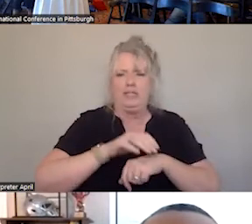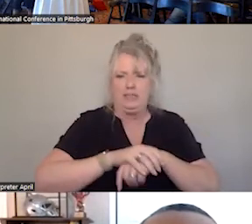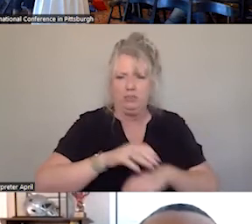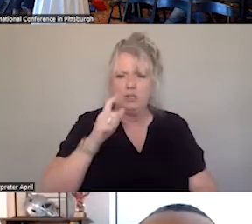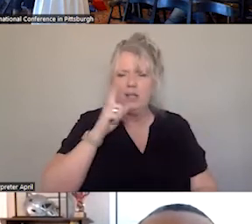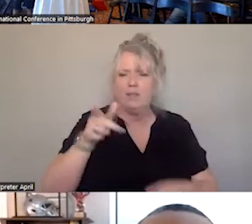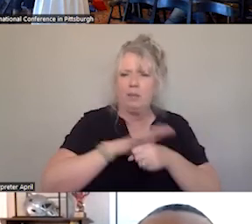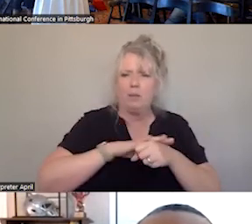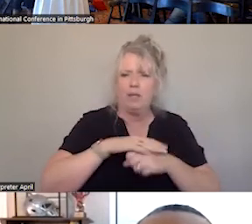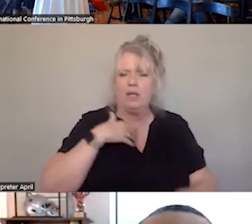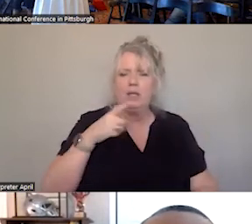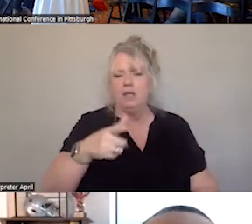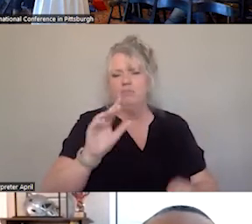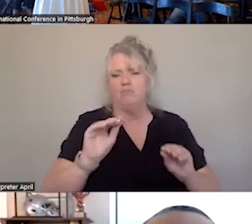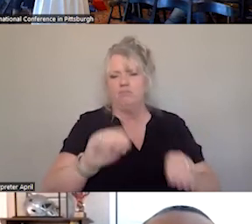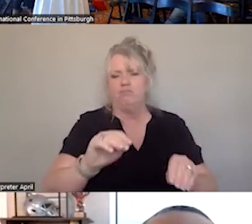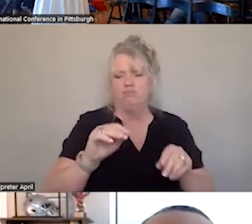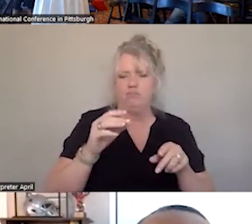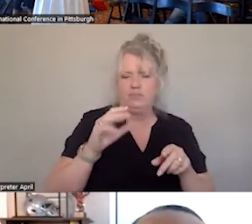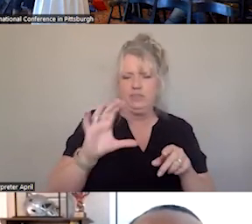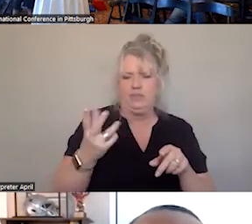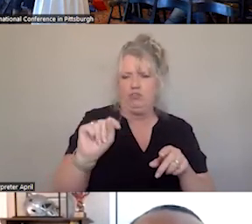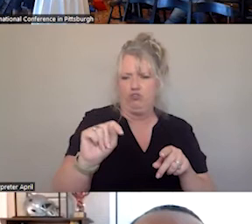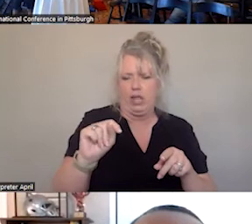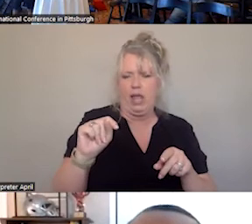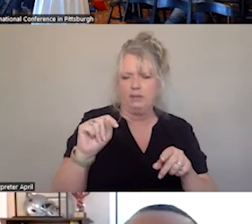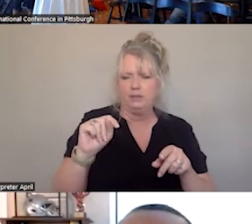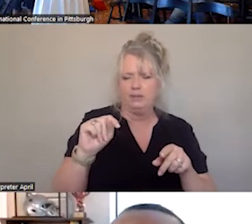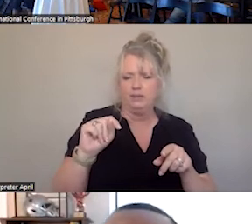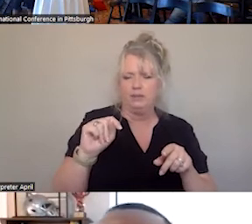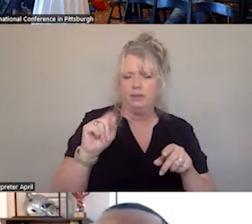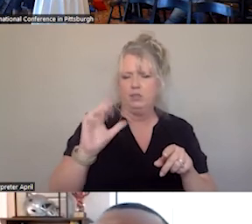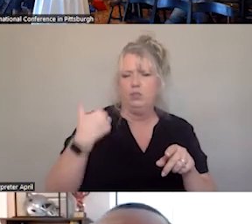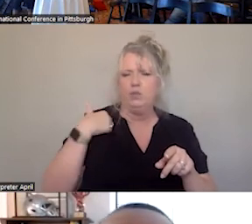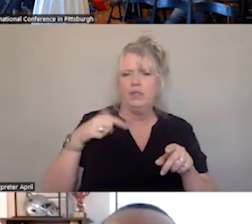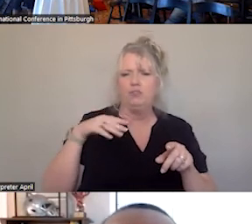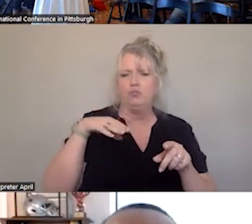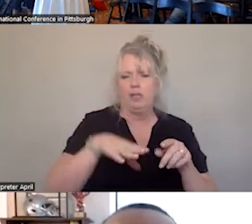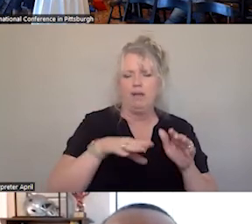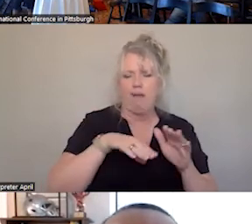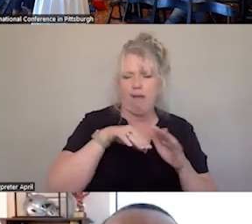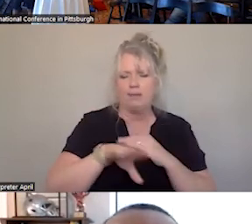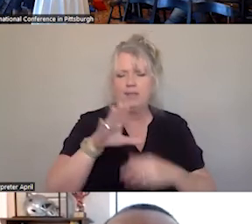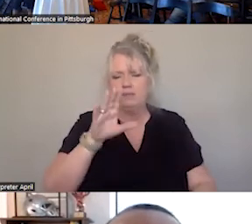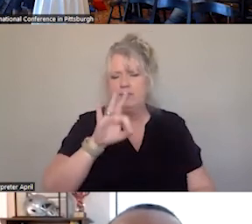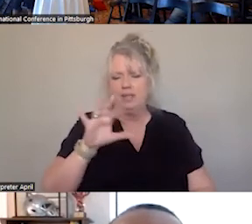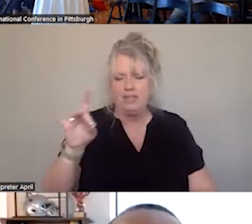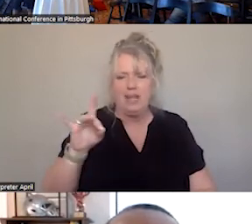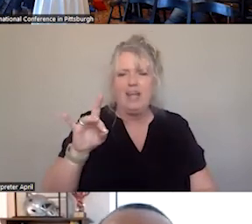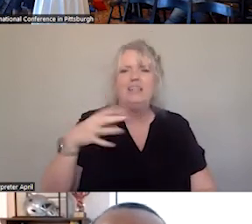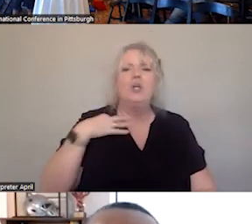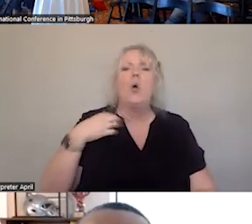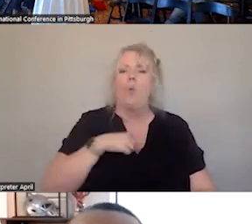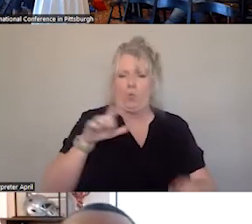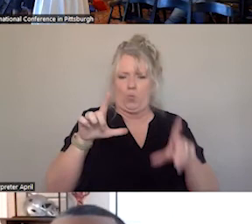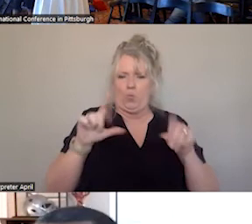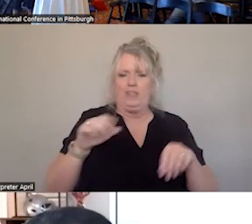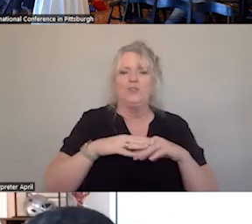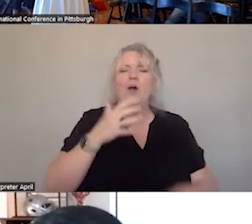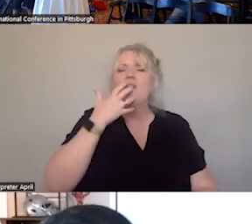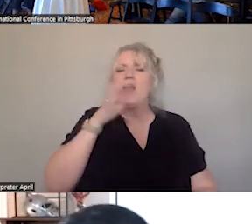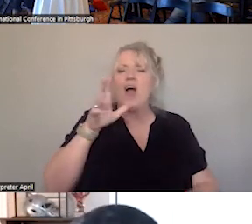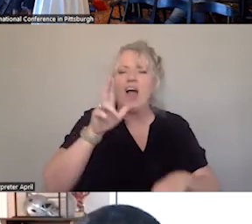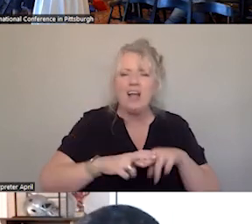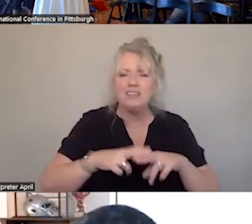DROPPED IN THE IN, IN THE CHAT. TO ACCESS THE 988 T SHIRTS. WE DO HAVE ON THE HOT SEAT TODAY